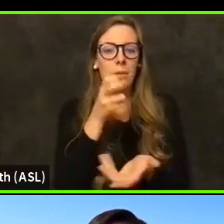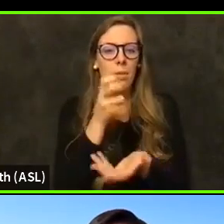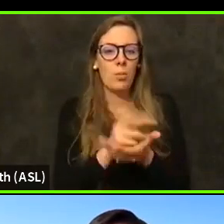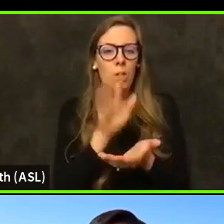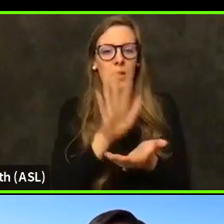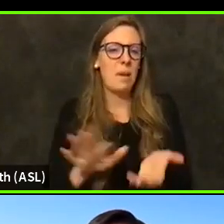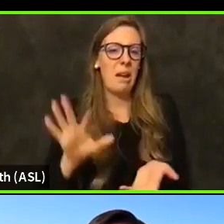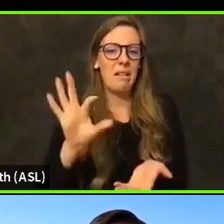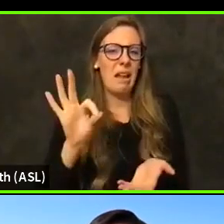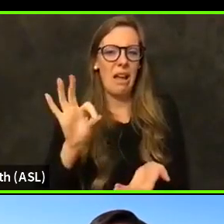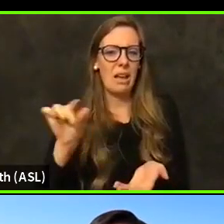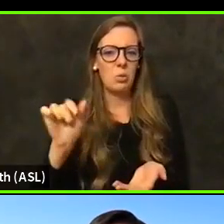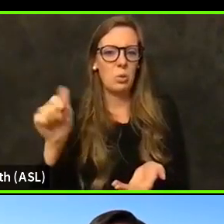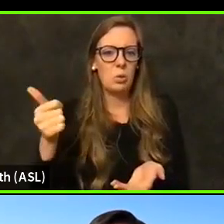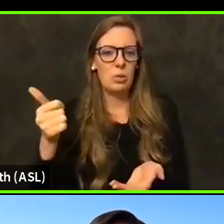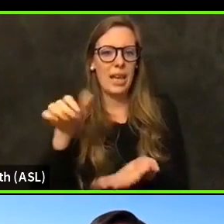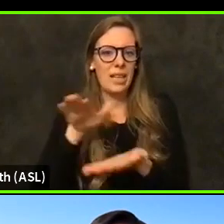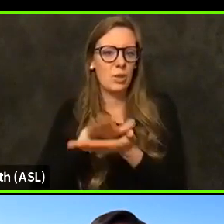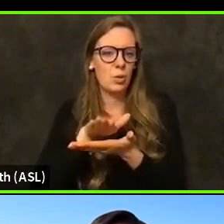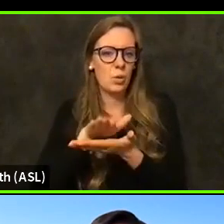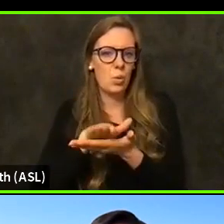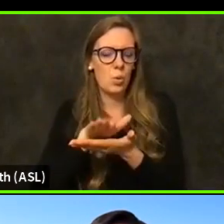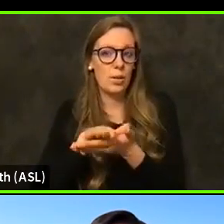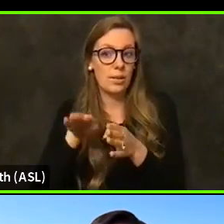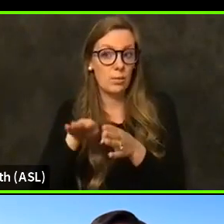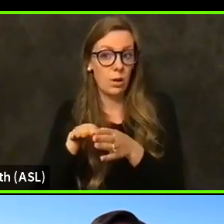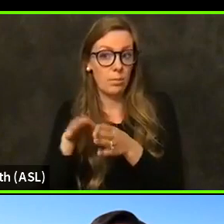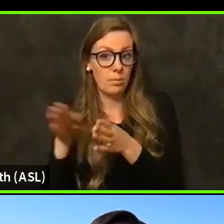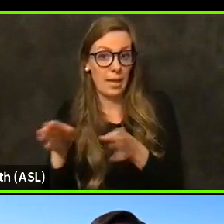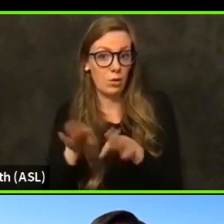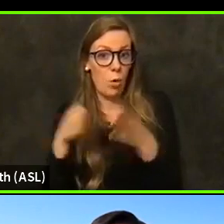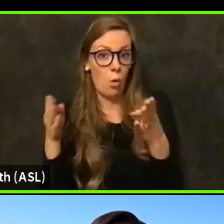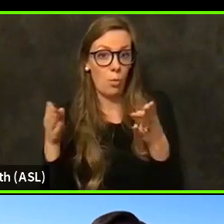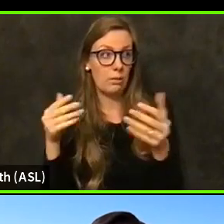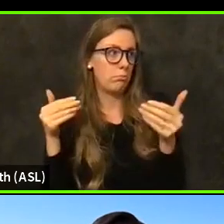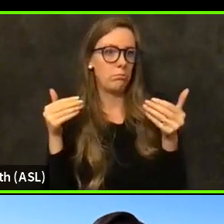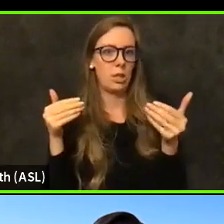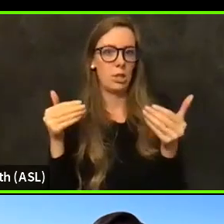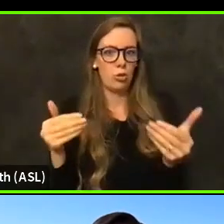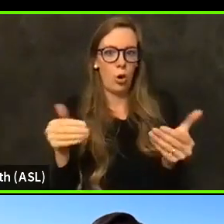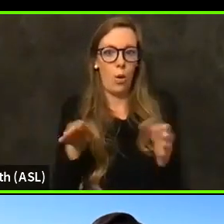somewhere around November or so to open can simply go ahead and open at this time.